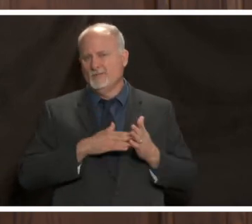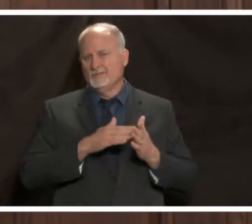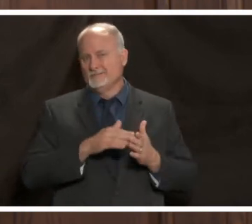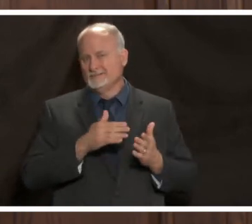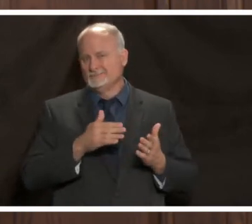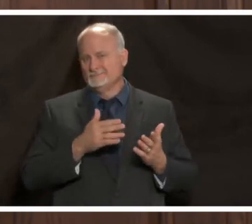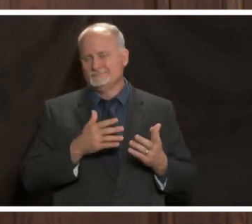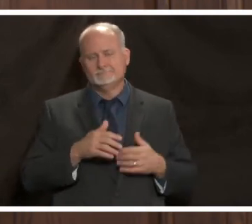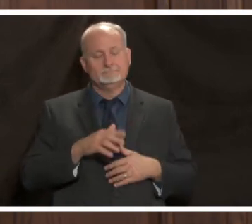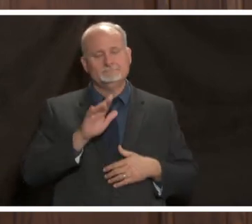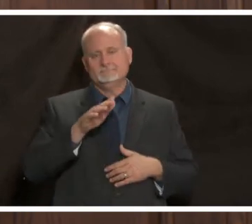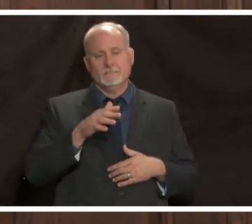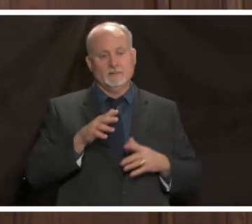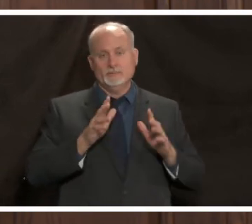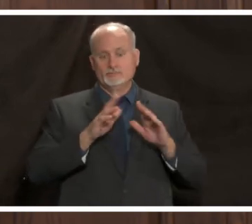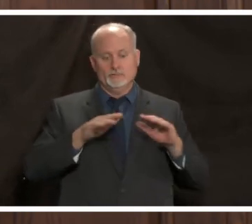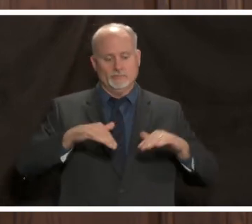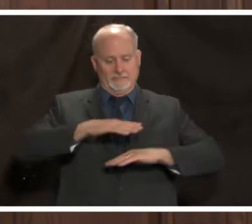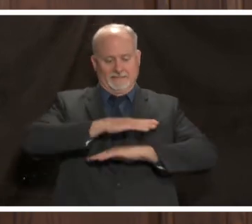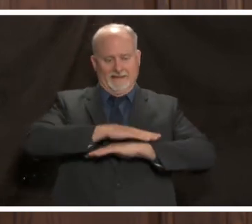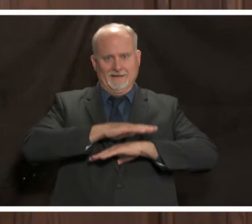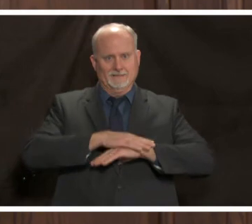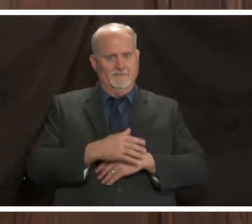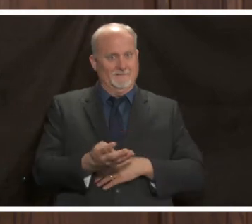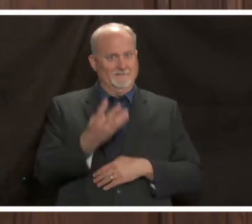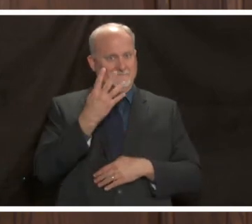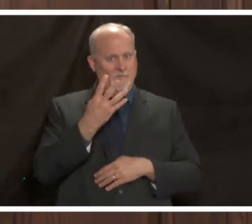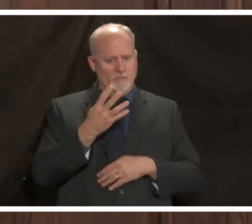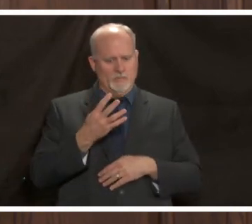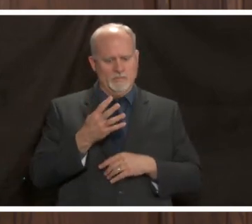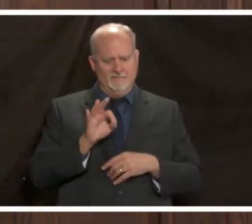you might have children's desks that are four feet apart instead of six feet apart